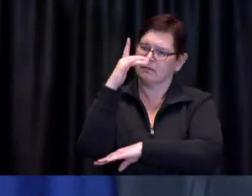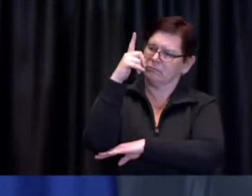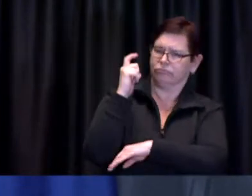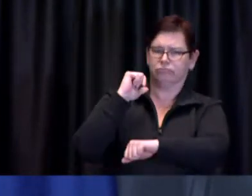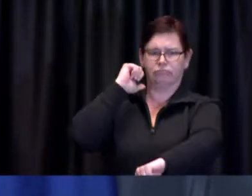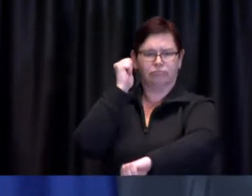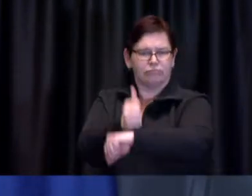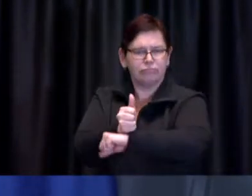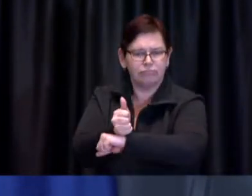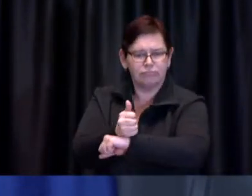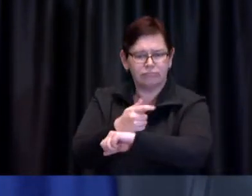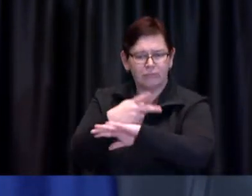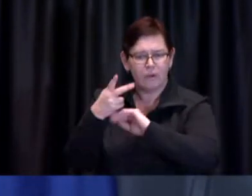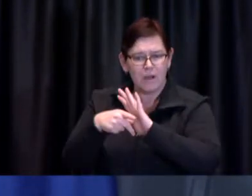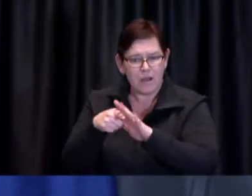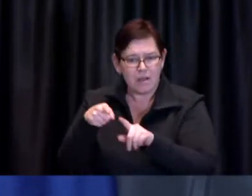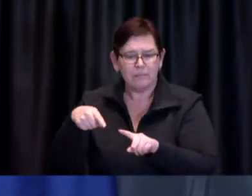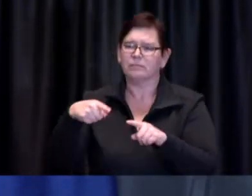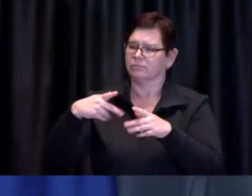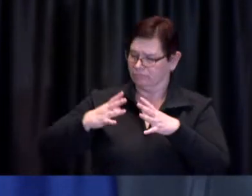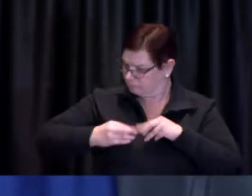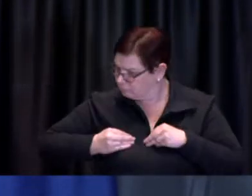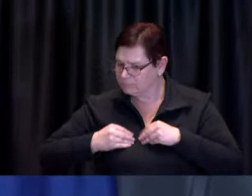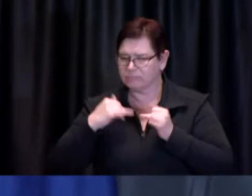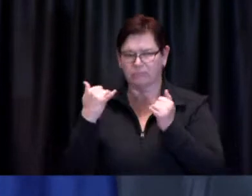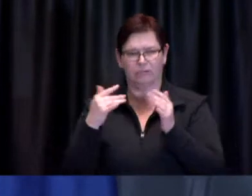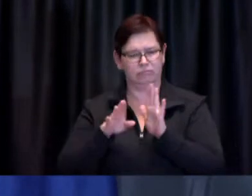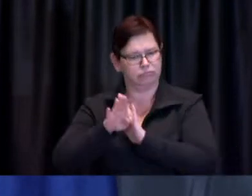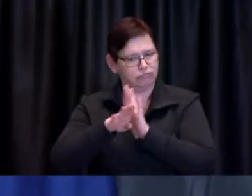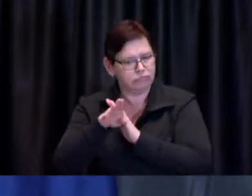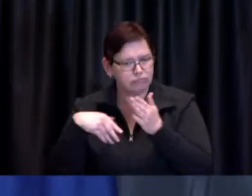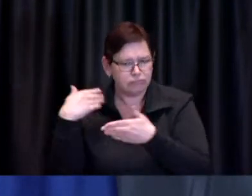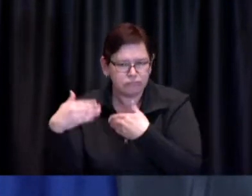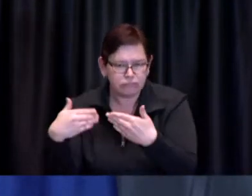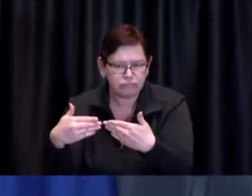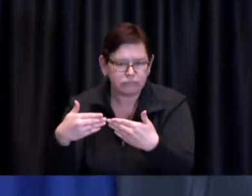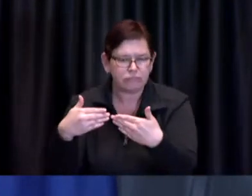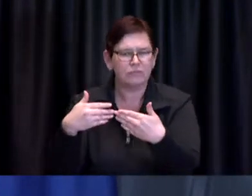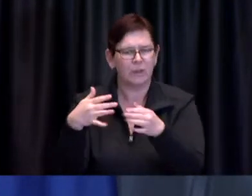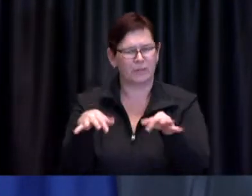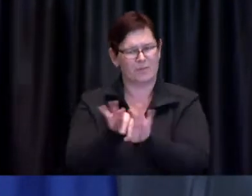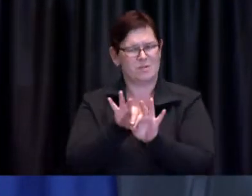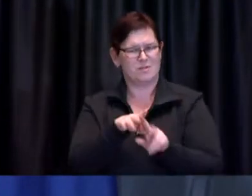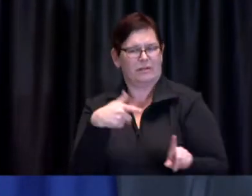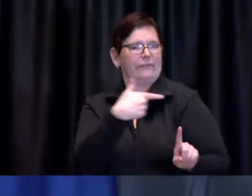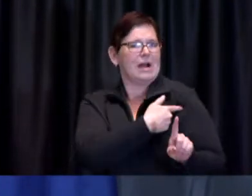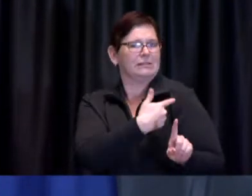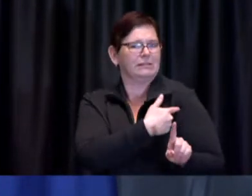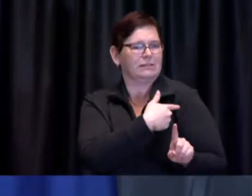This work will help us to get people vaccinated and that in turn will help us to bring this pandemic to an end.